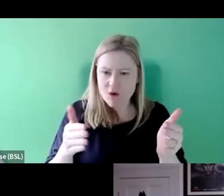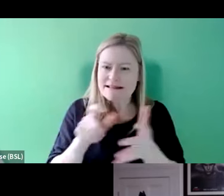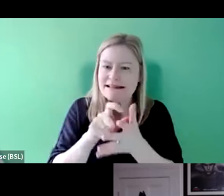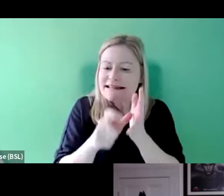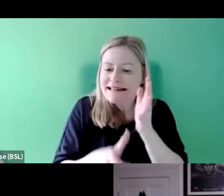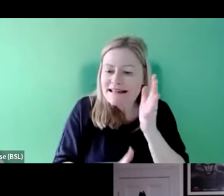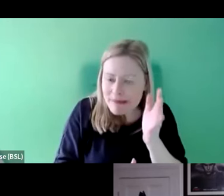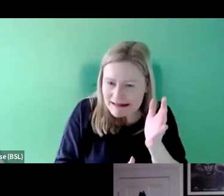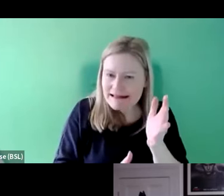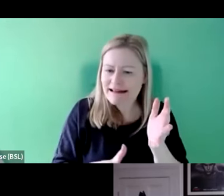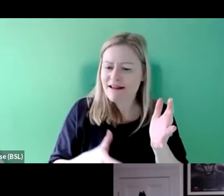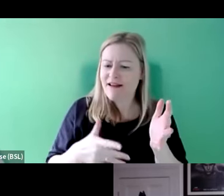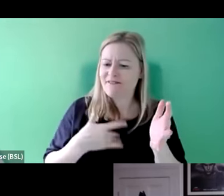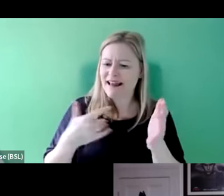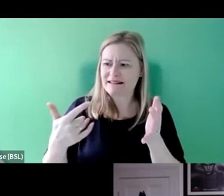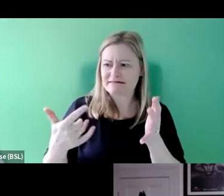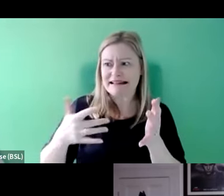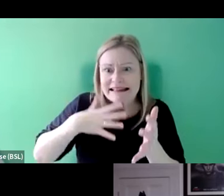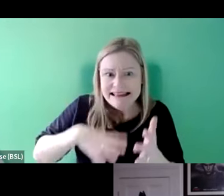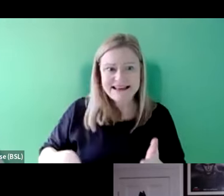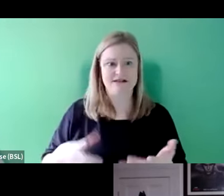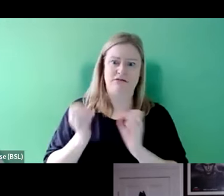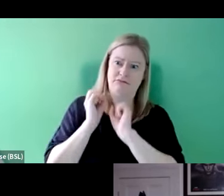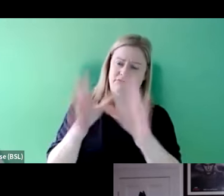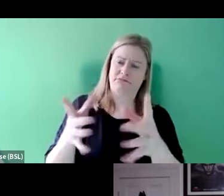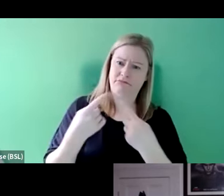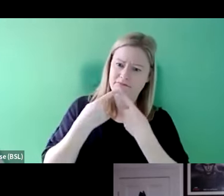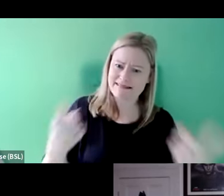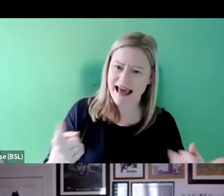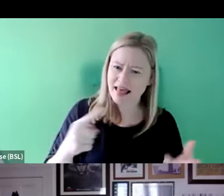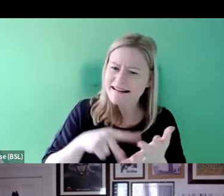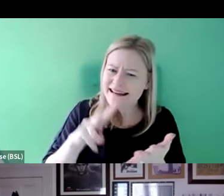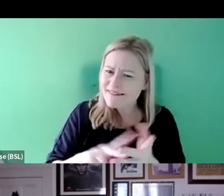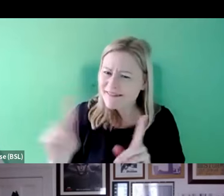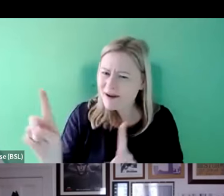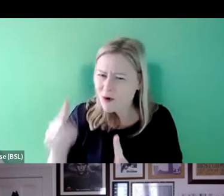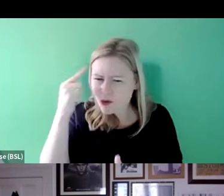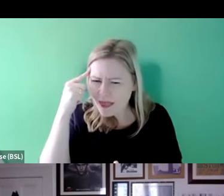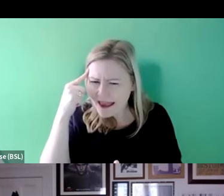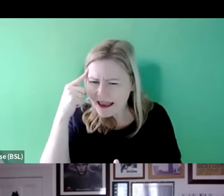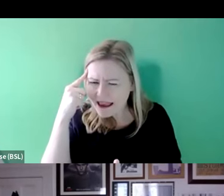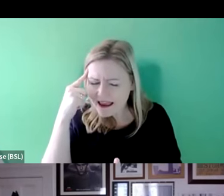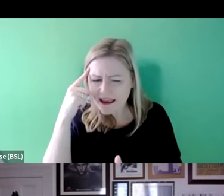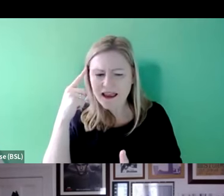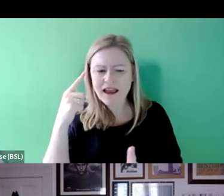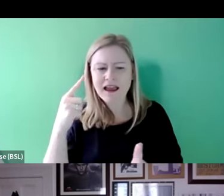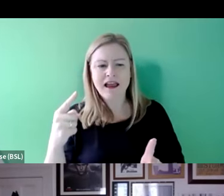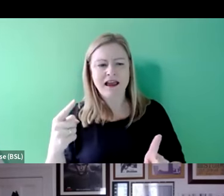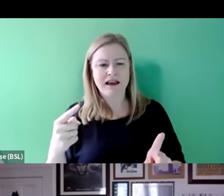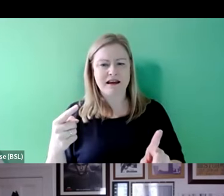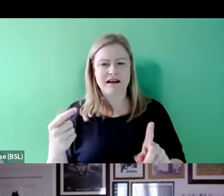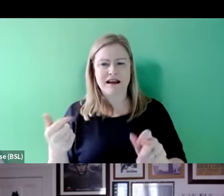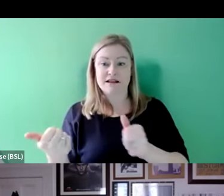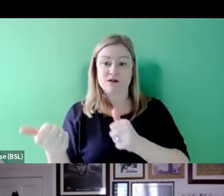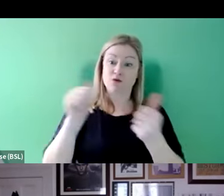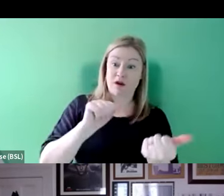need to be told? That was a big thing for me and and even when you're casting things